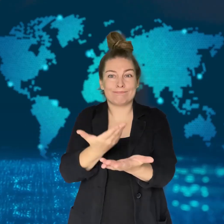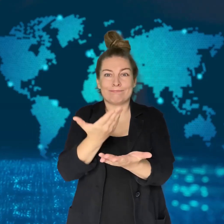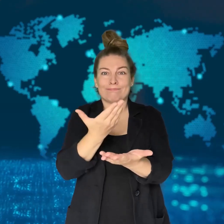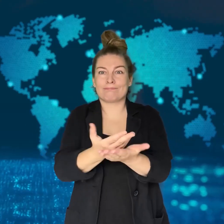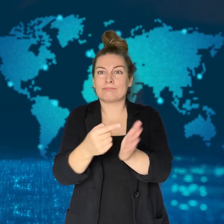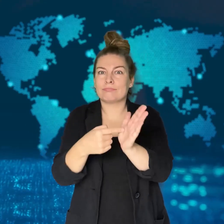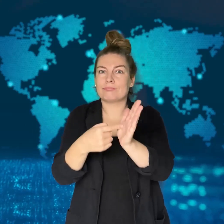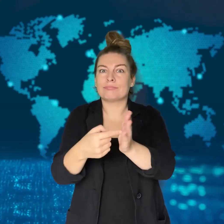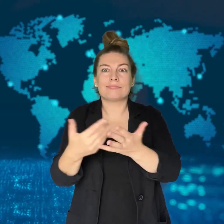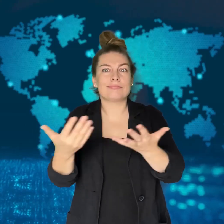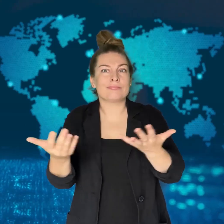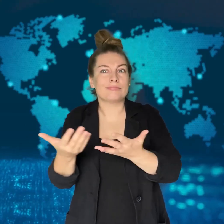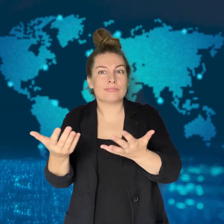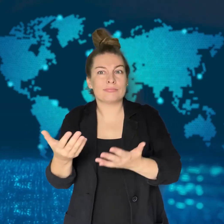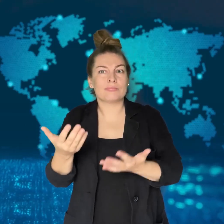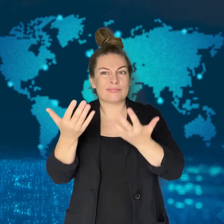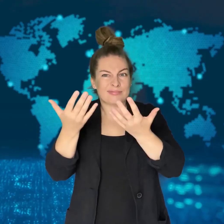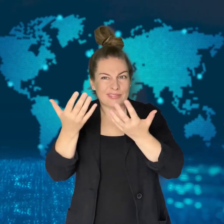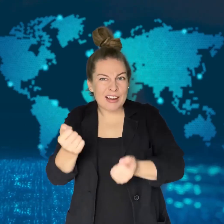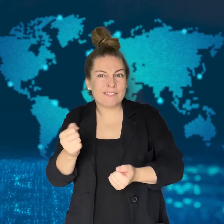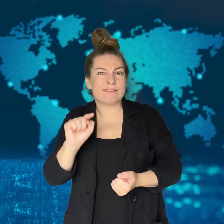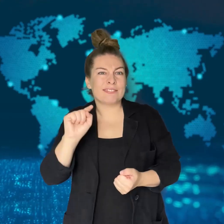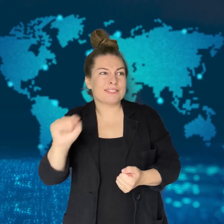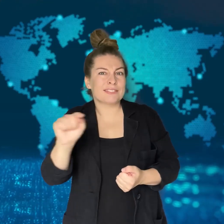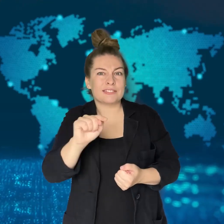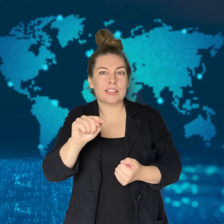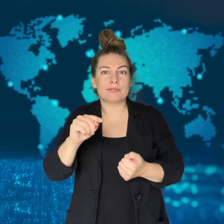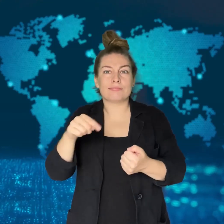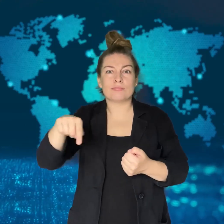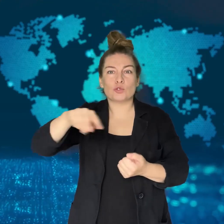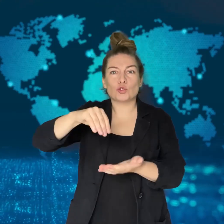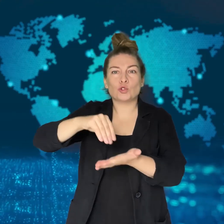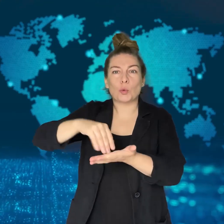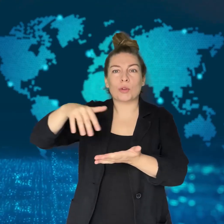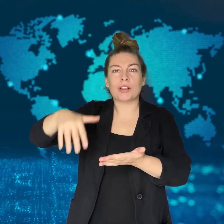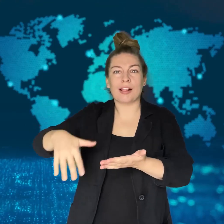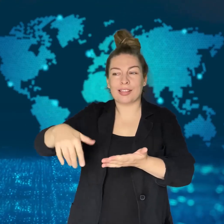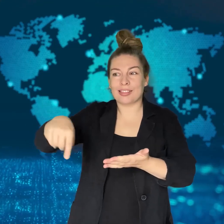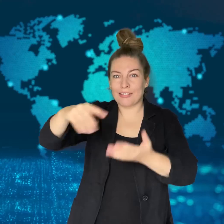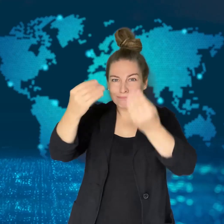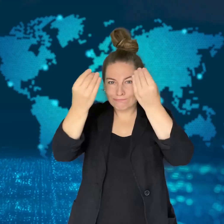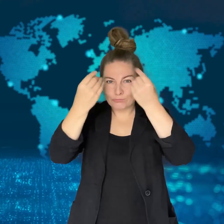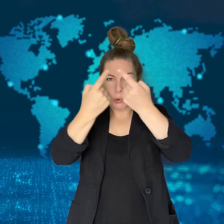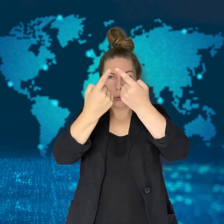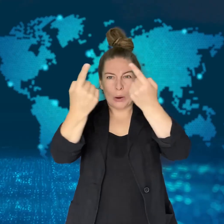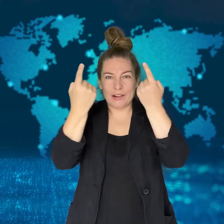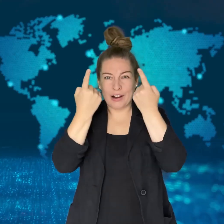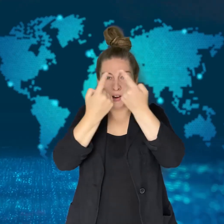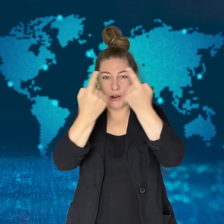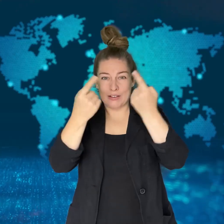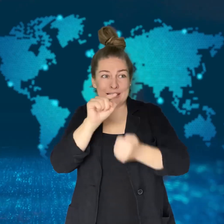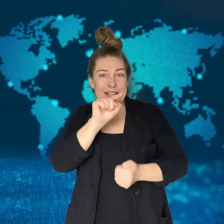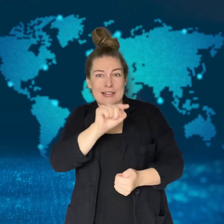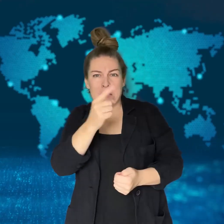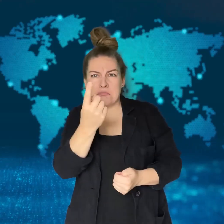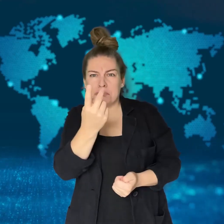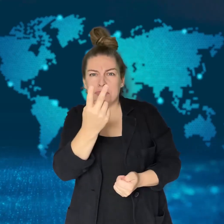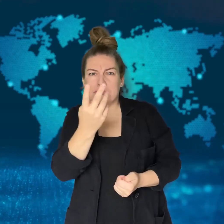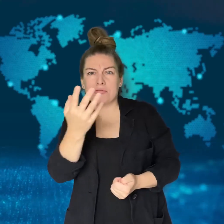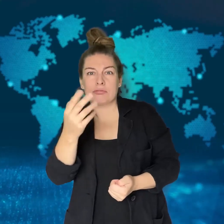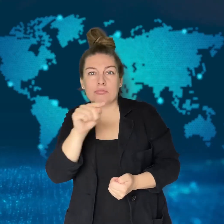faces had been used in sexually explicit materials.